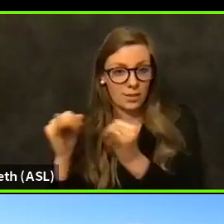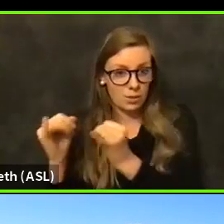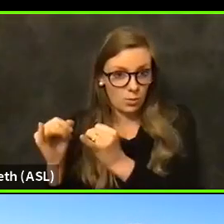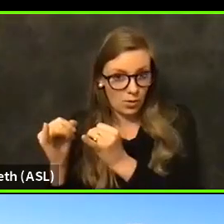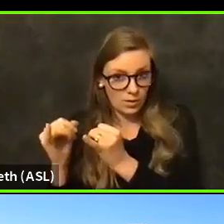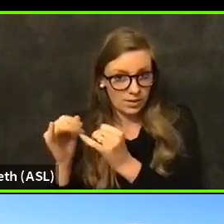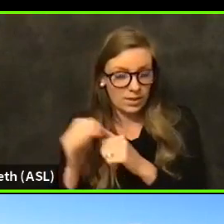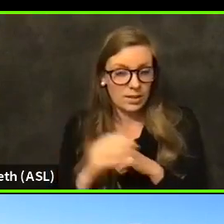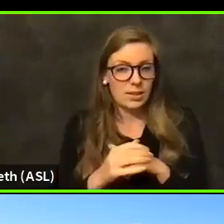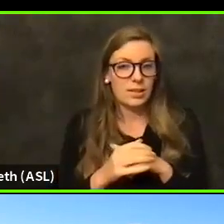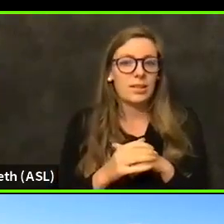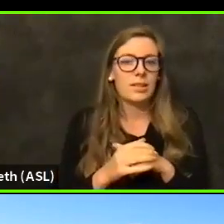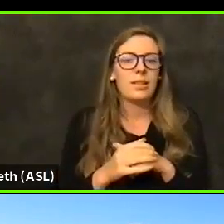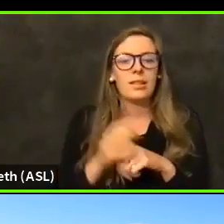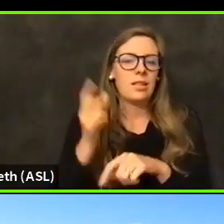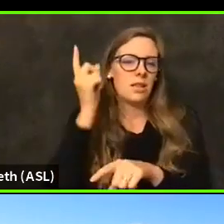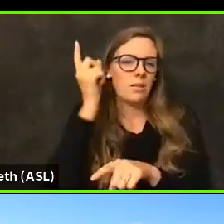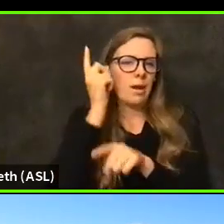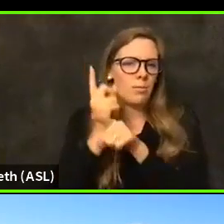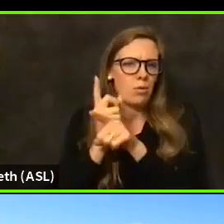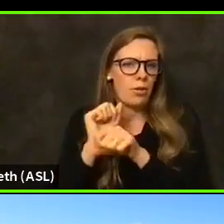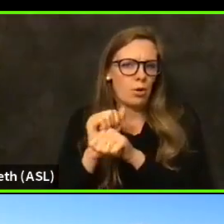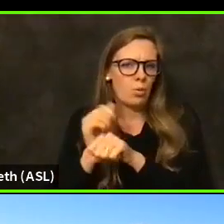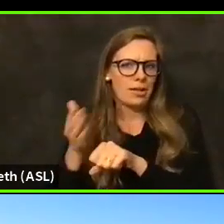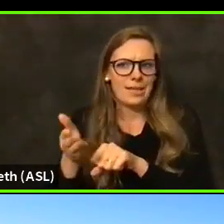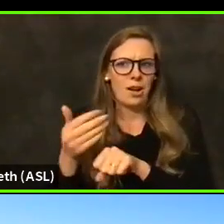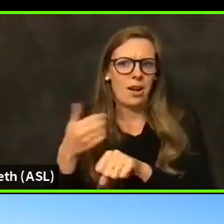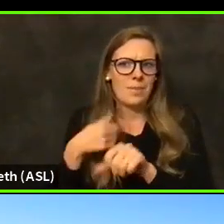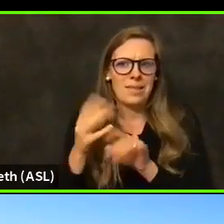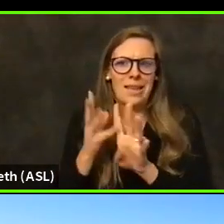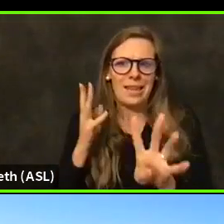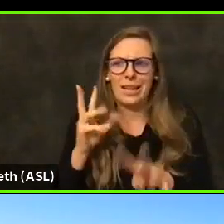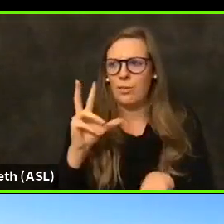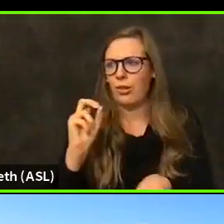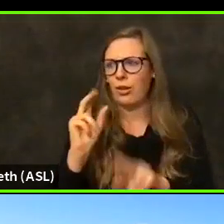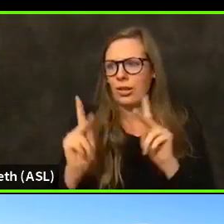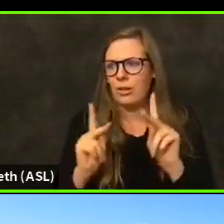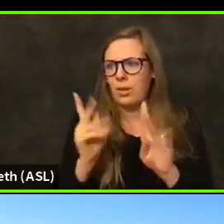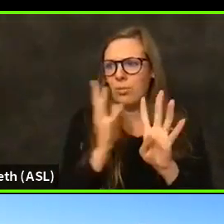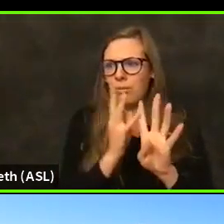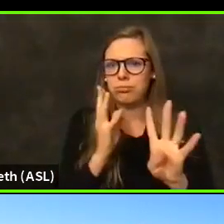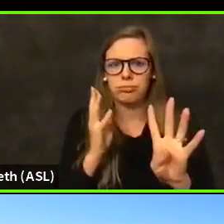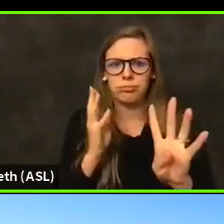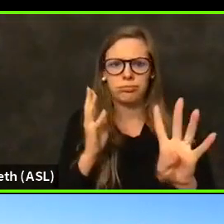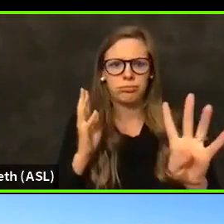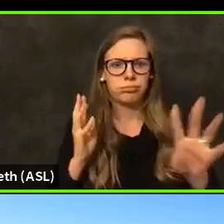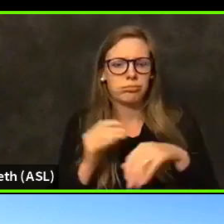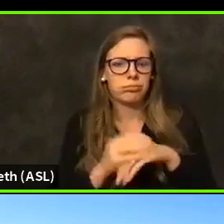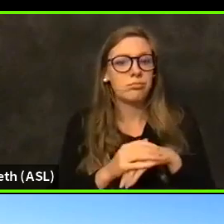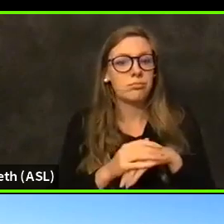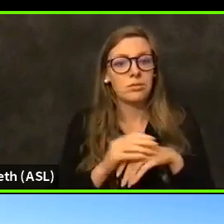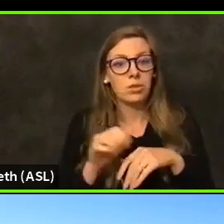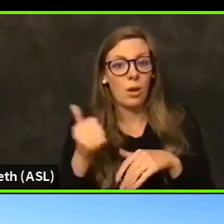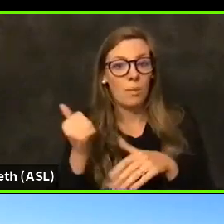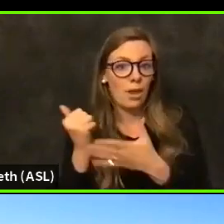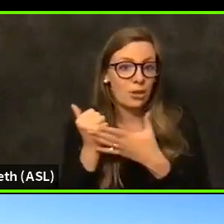who my brother works for, had lined up 30 people at a time in others to get in and do their work and then also to have the